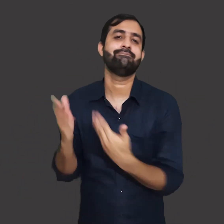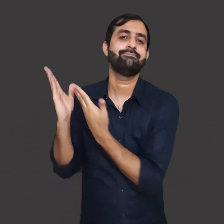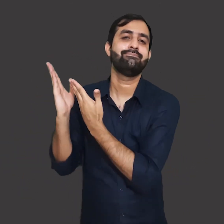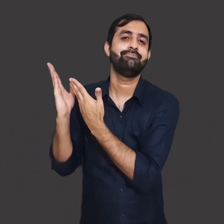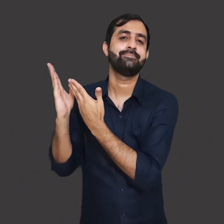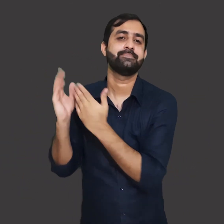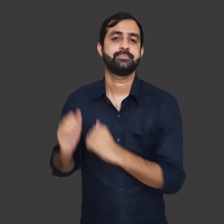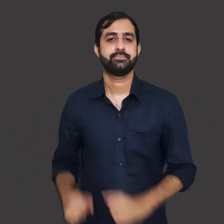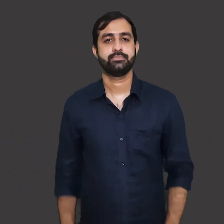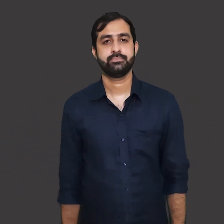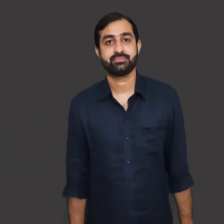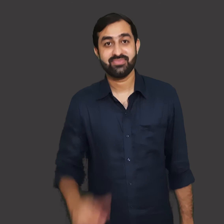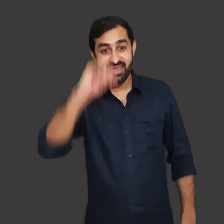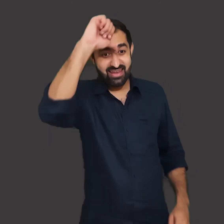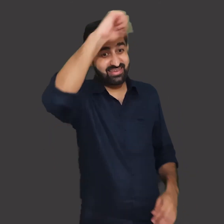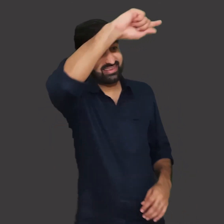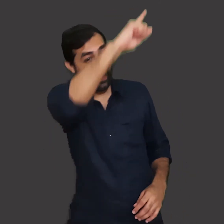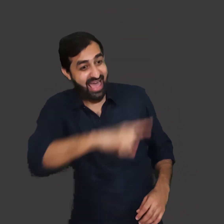Building dams is advantageous for the government only.